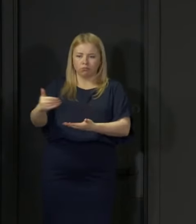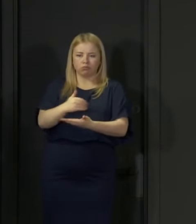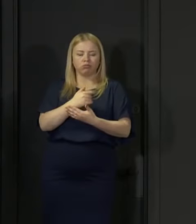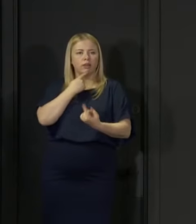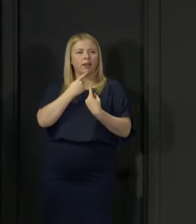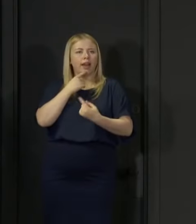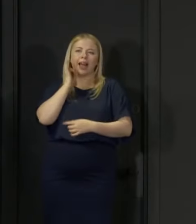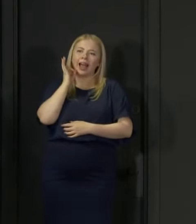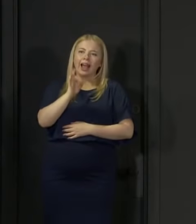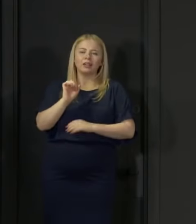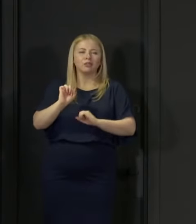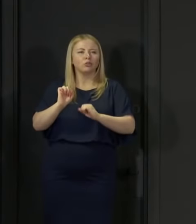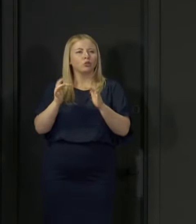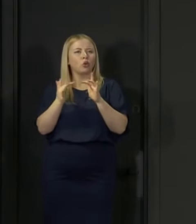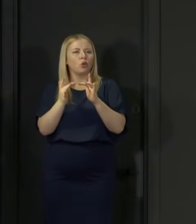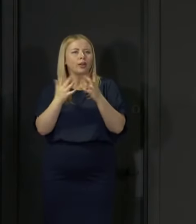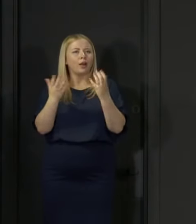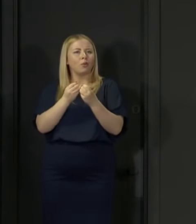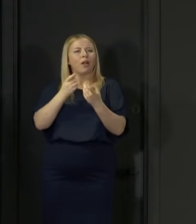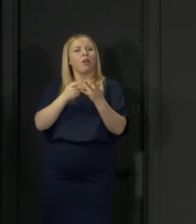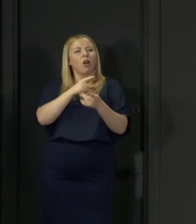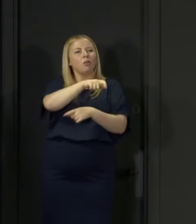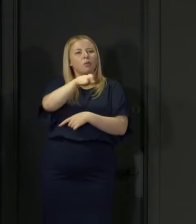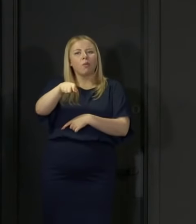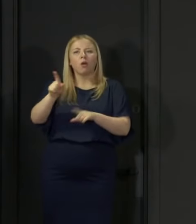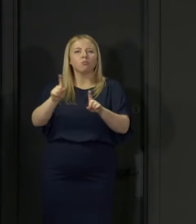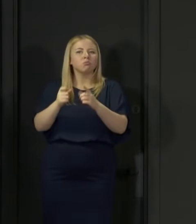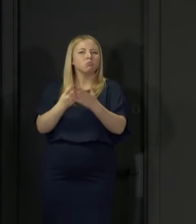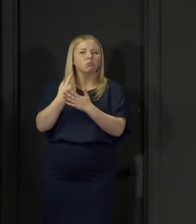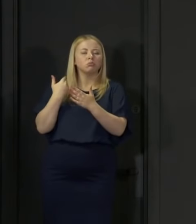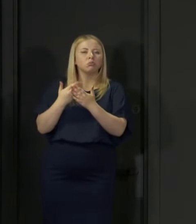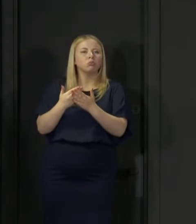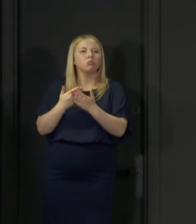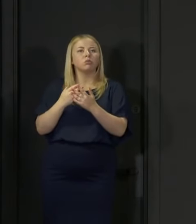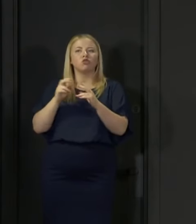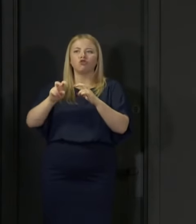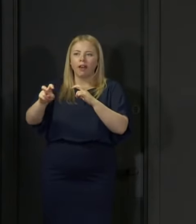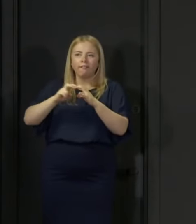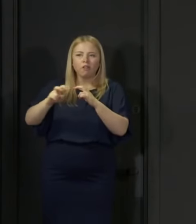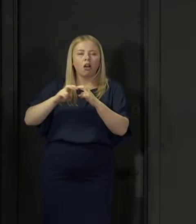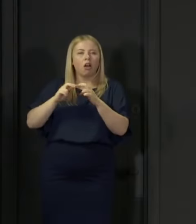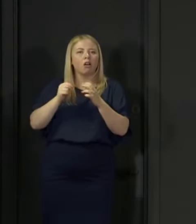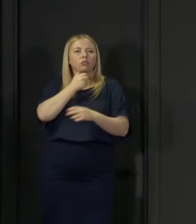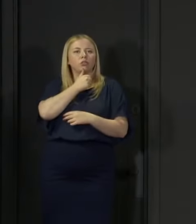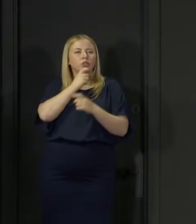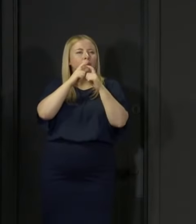people's contact with others to recent travel to their use of face masks, for example.